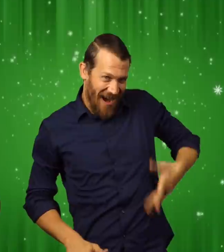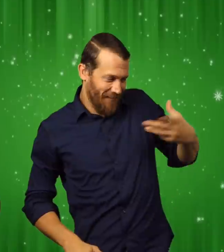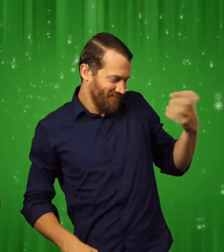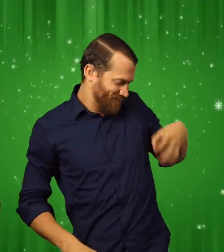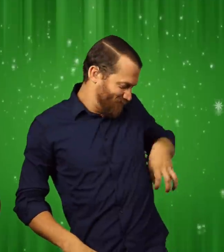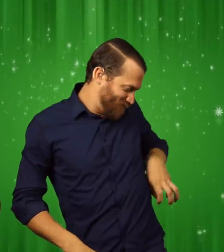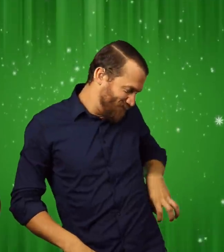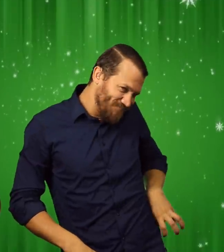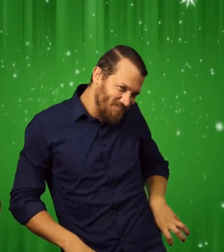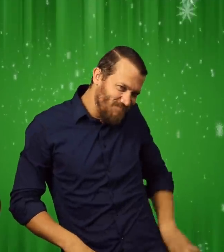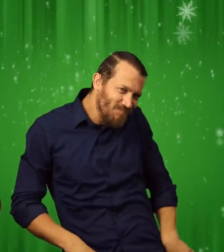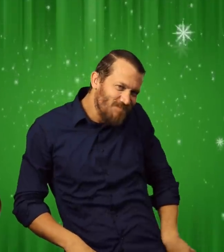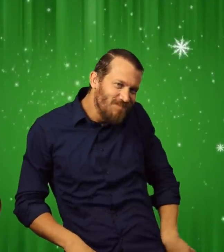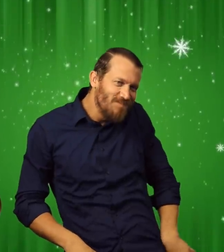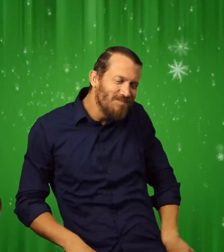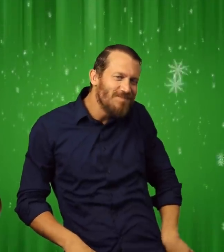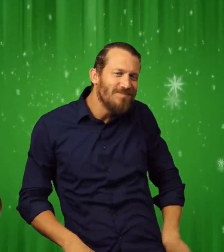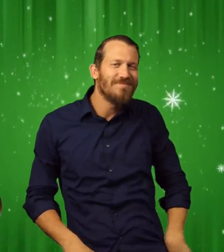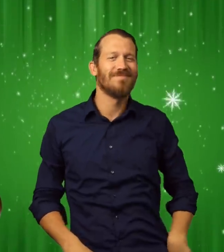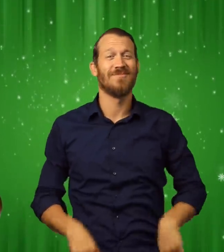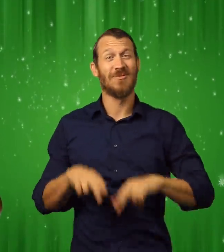The conductor helped me down from the sleigh.